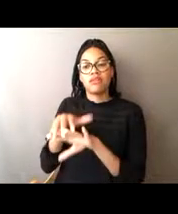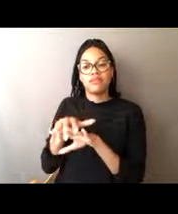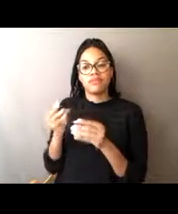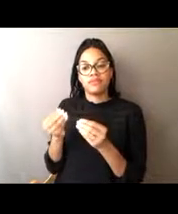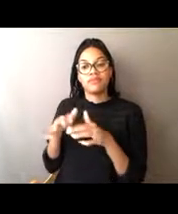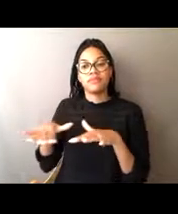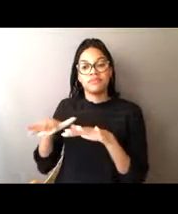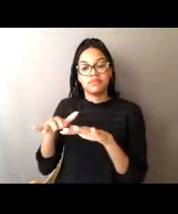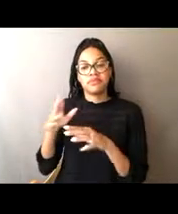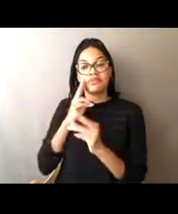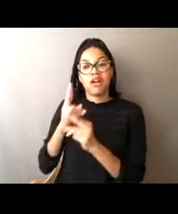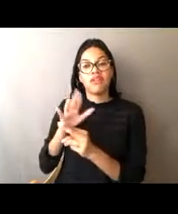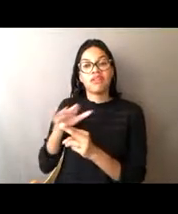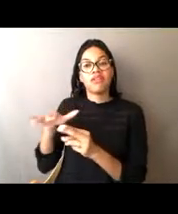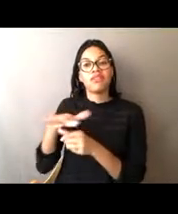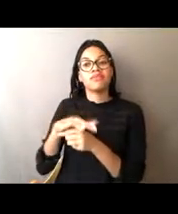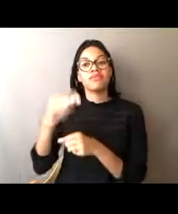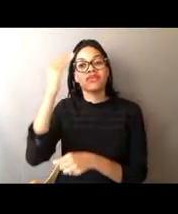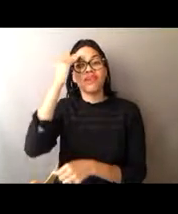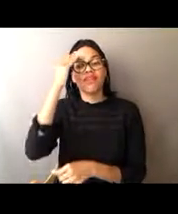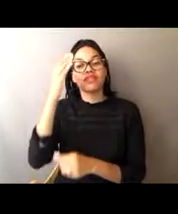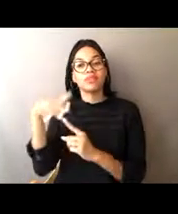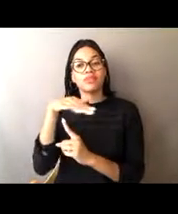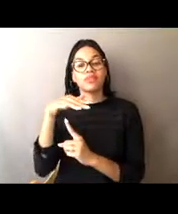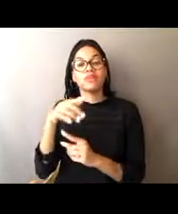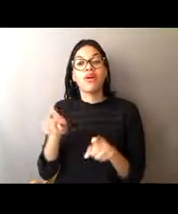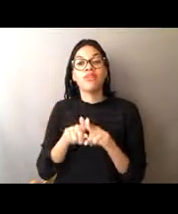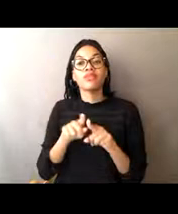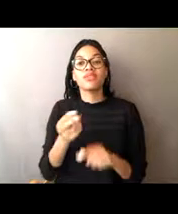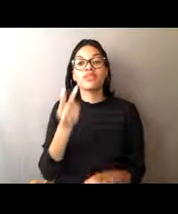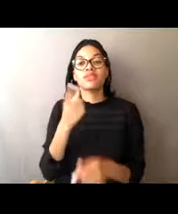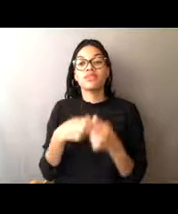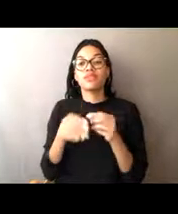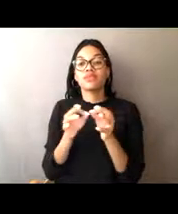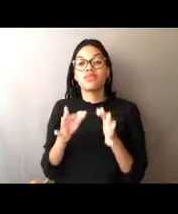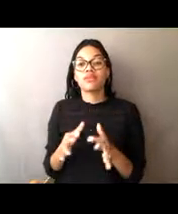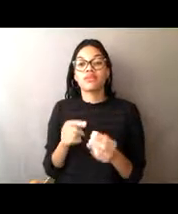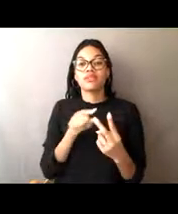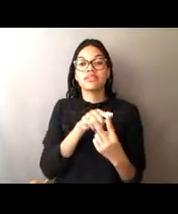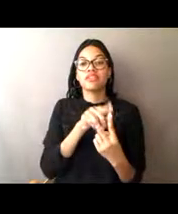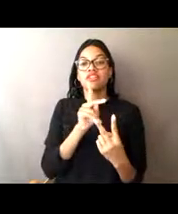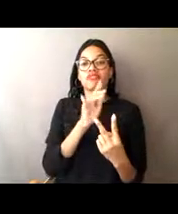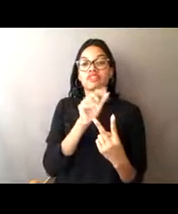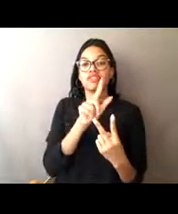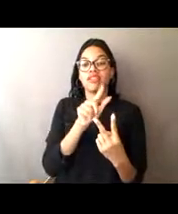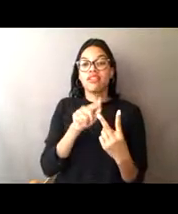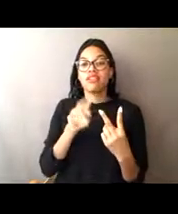our American Sign Language translators today. A few guidelines before I hand you over to our speakers.